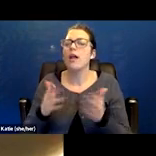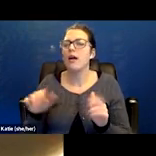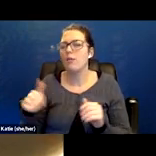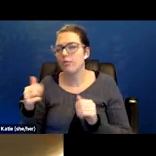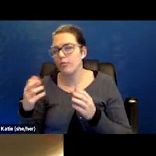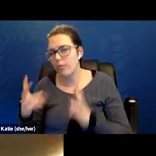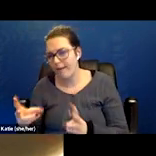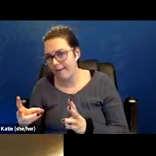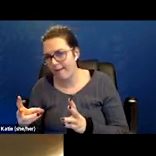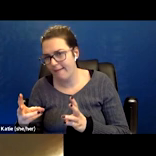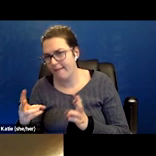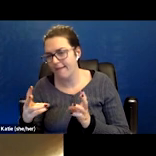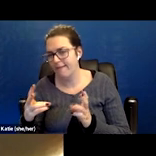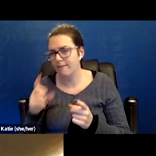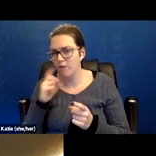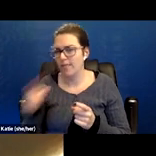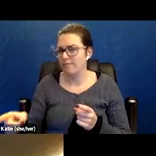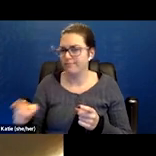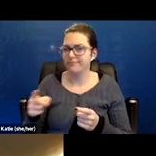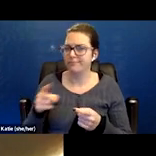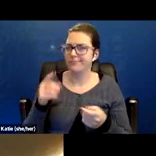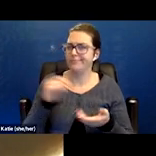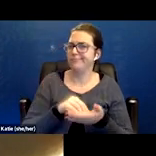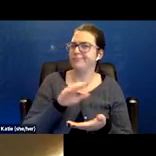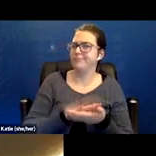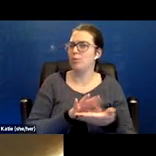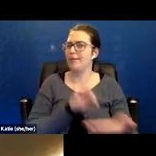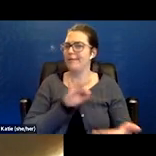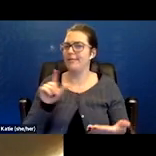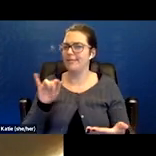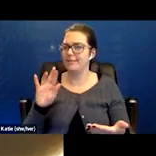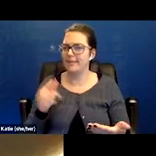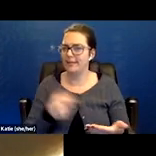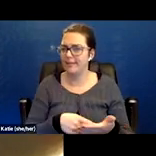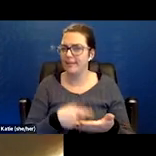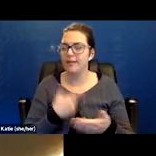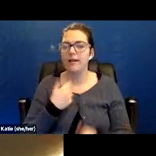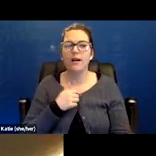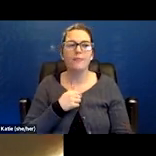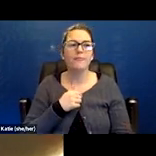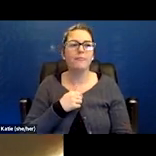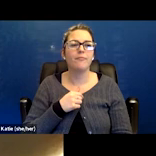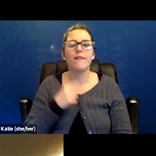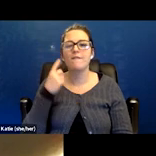But because you know, in particular with chronic, acute, you know,